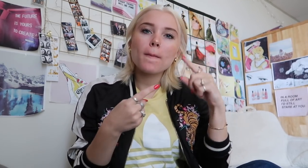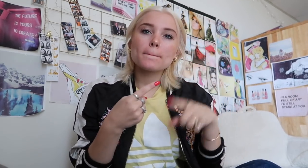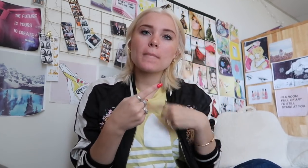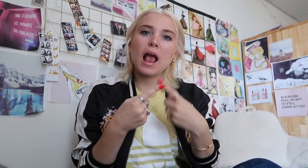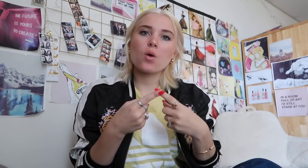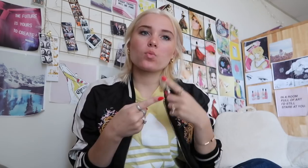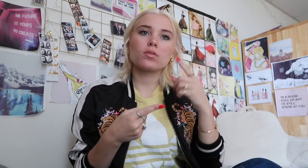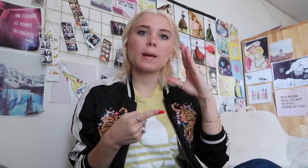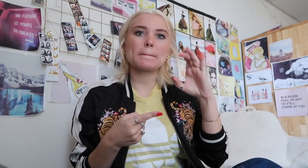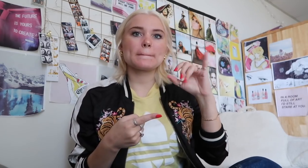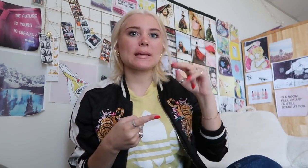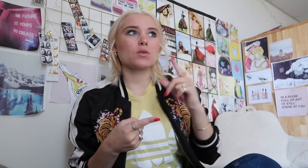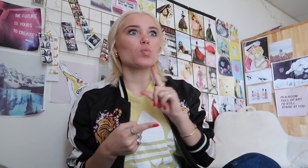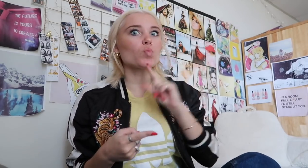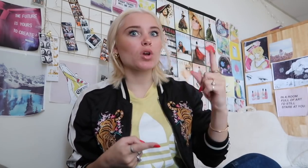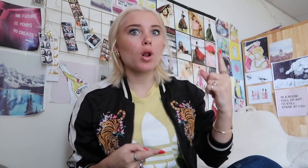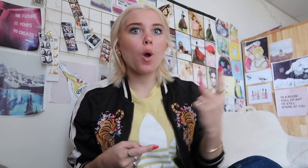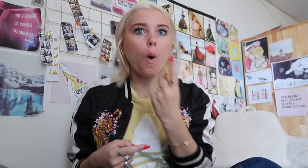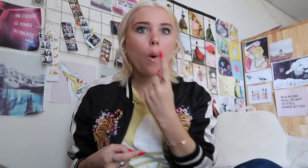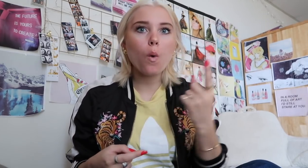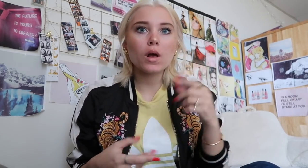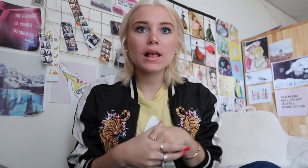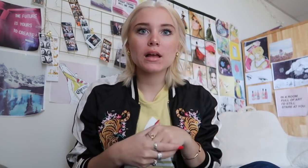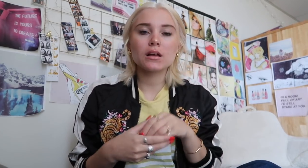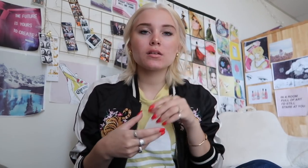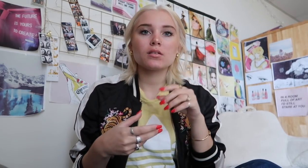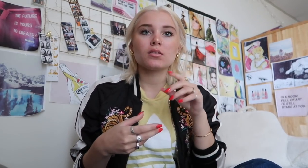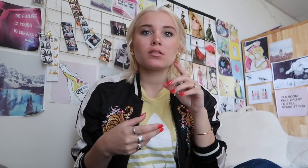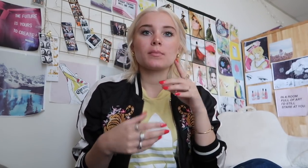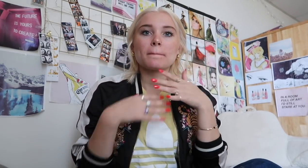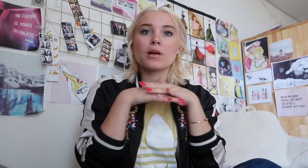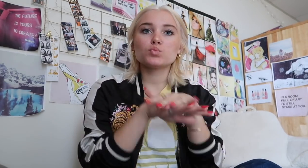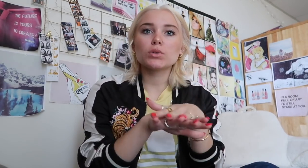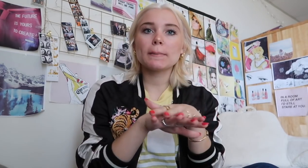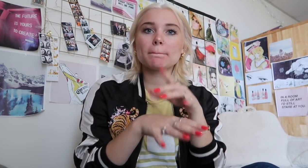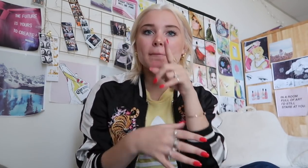being really alone in mainstream school